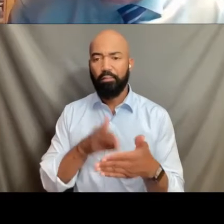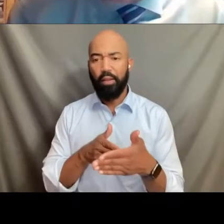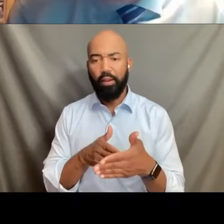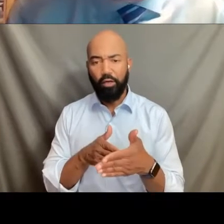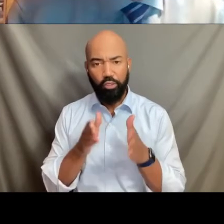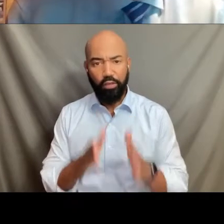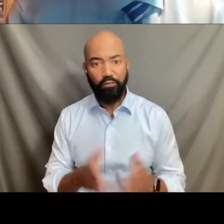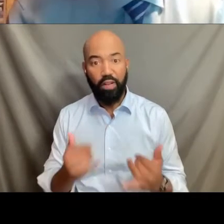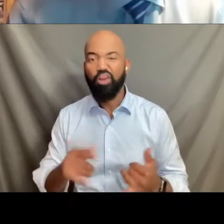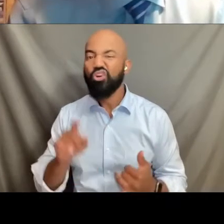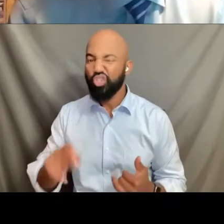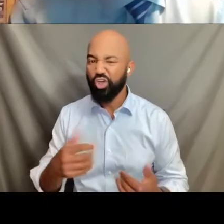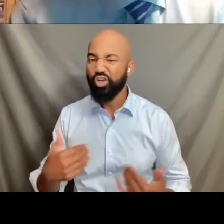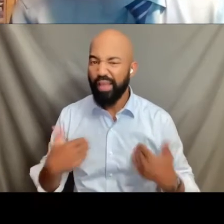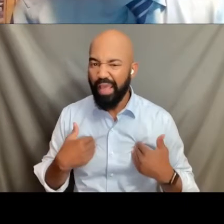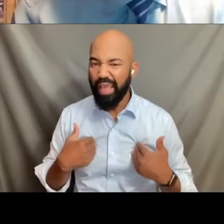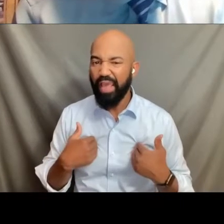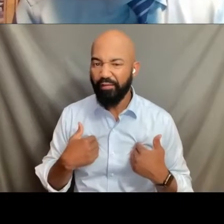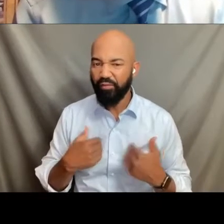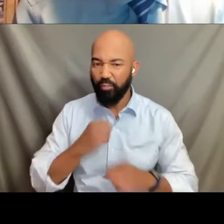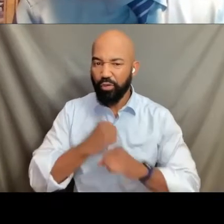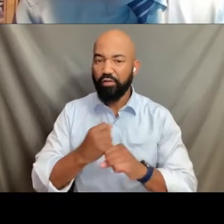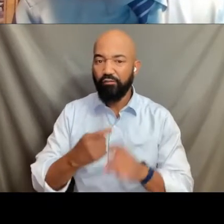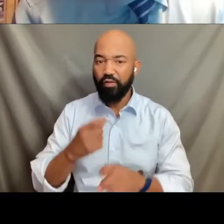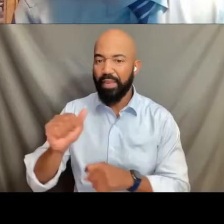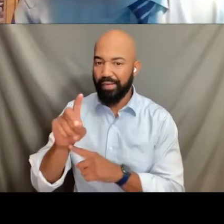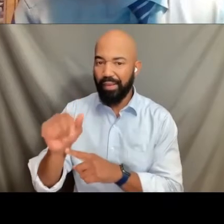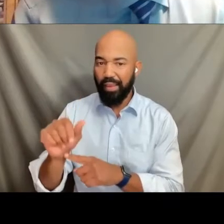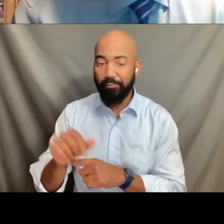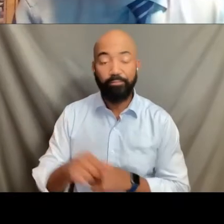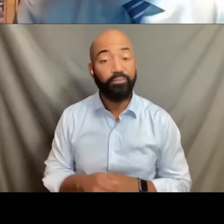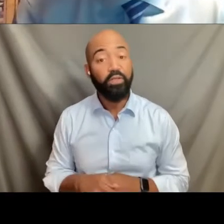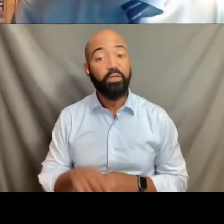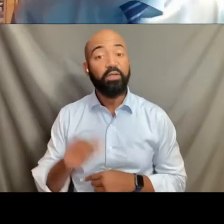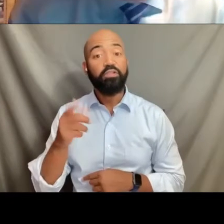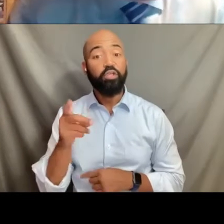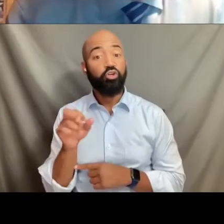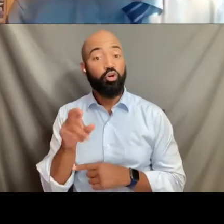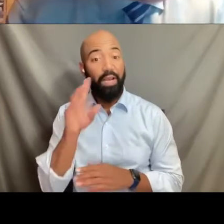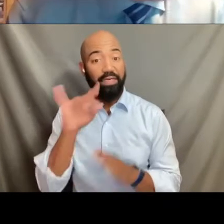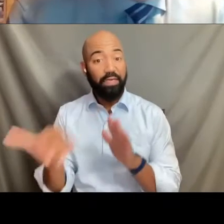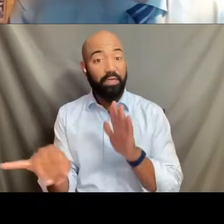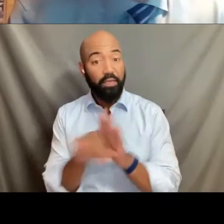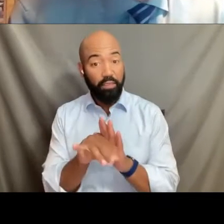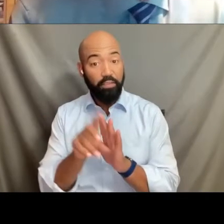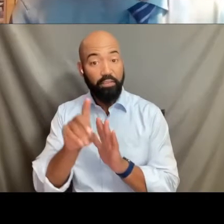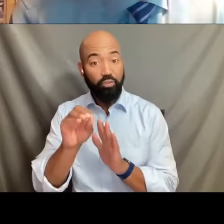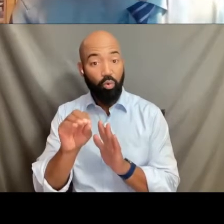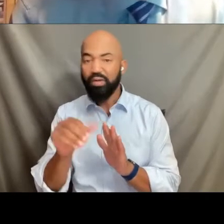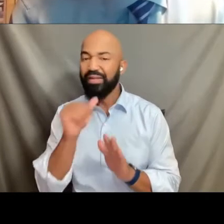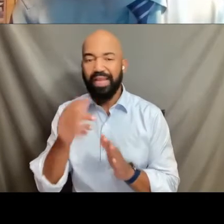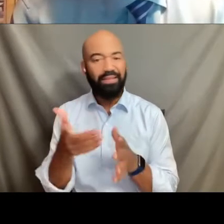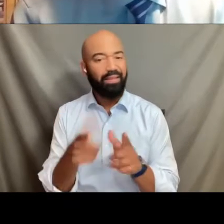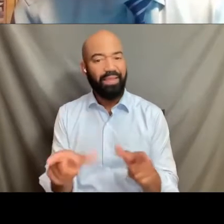of the Americans with Disabilities Act. Gender identity disorder is no longer the language, of course it is used.